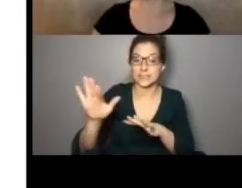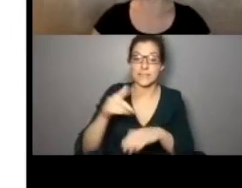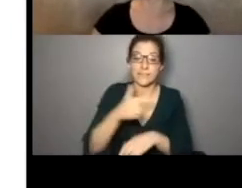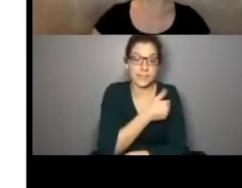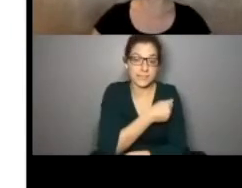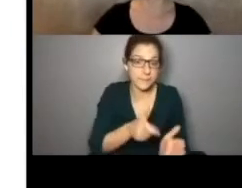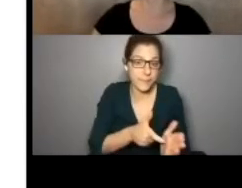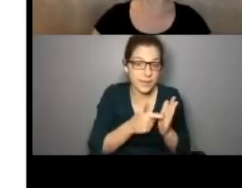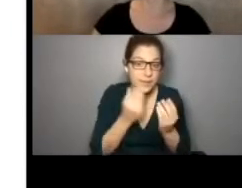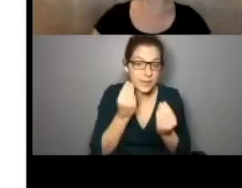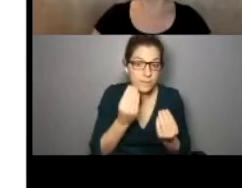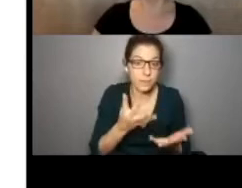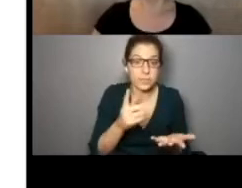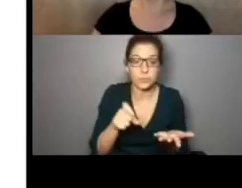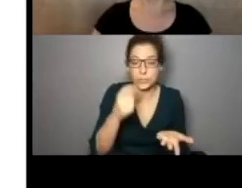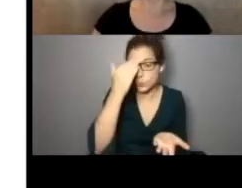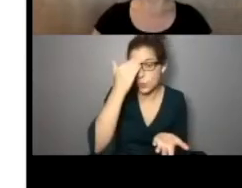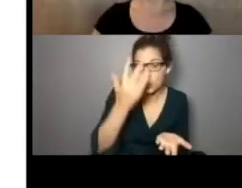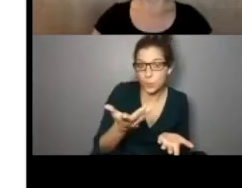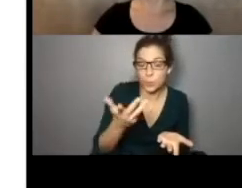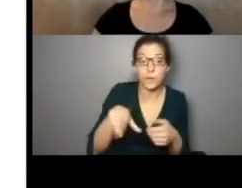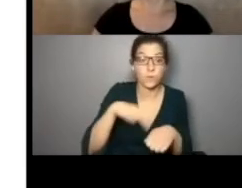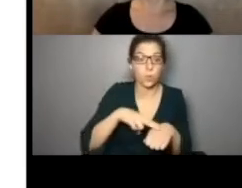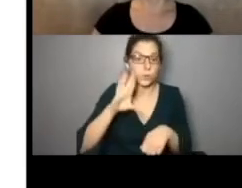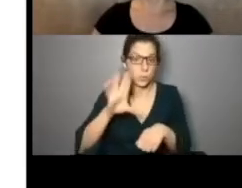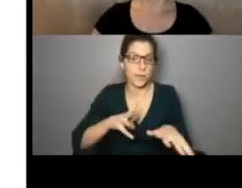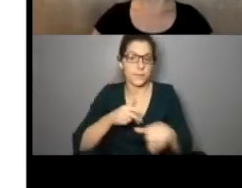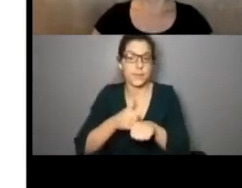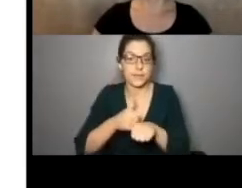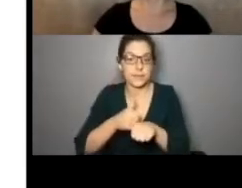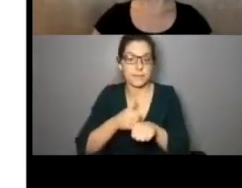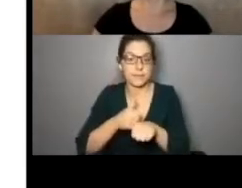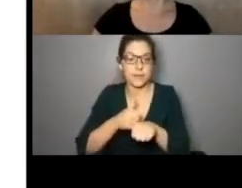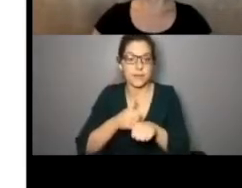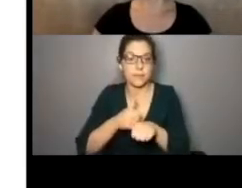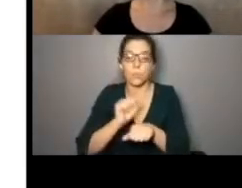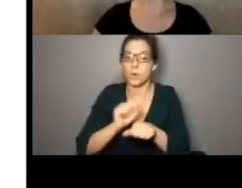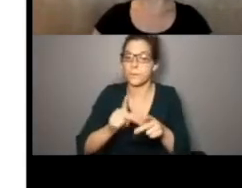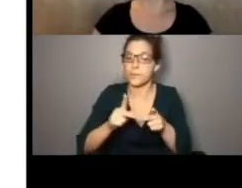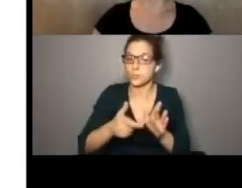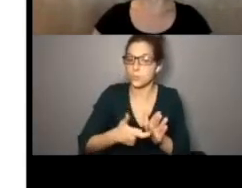to NYC stuff and all of the vaccine information you need to know . Of course, it will be updated.